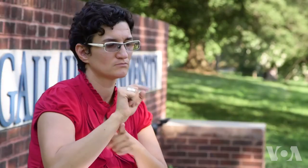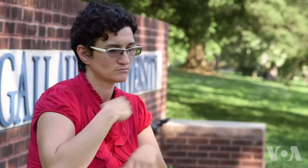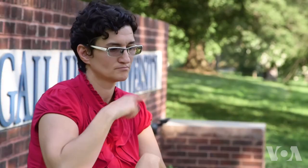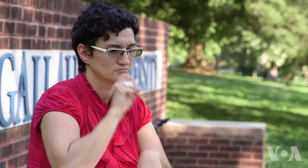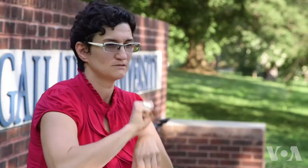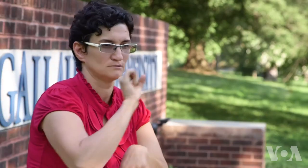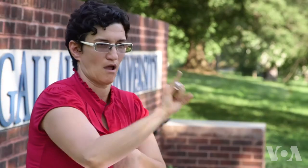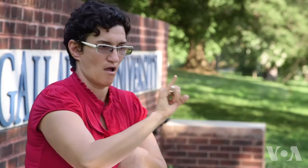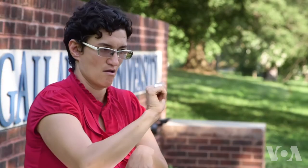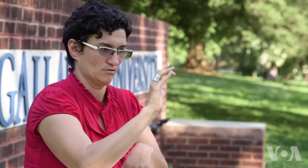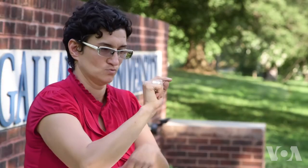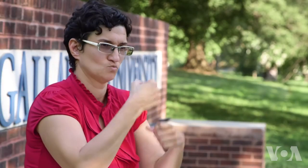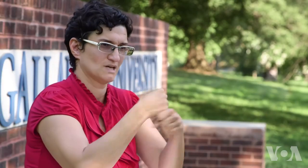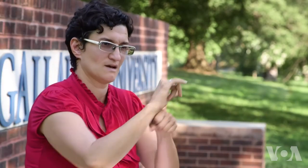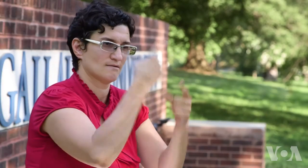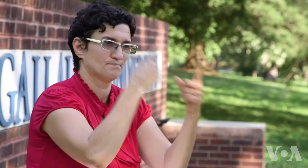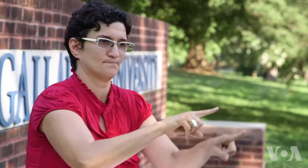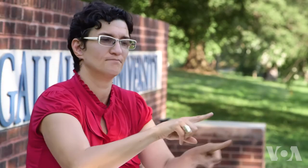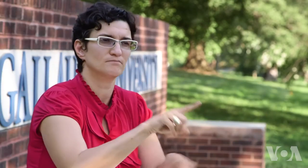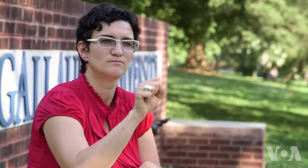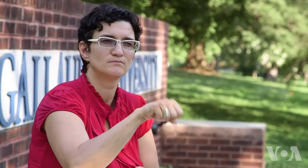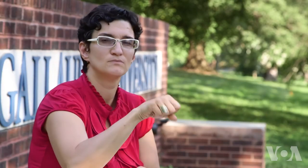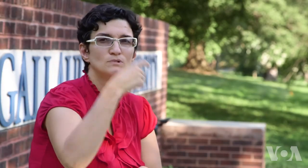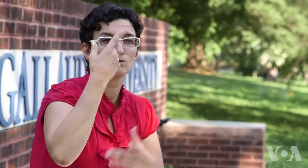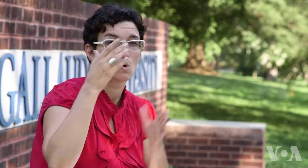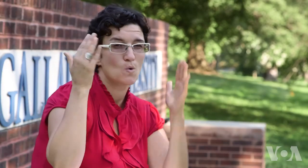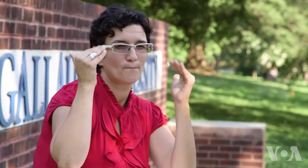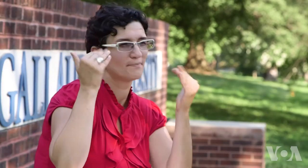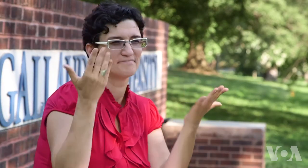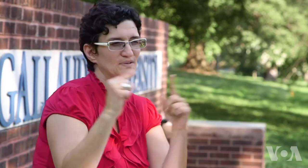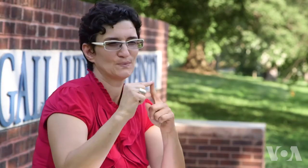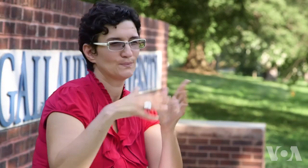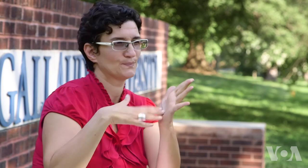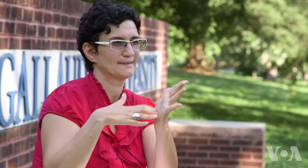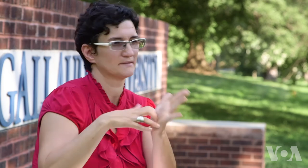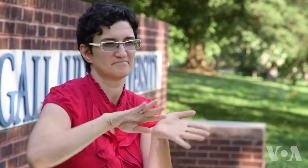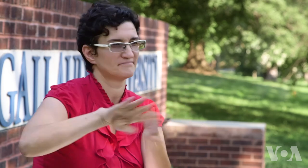all you have to do is act, if you have a goal. And then you can make it happen.